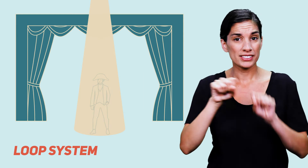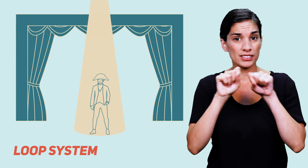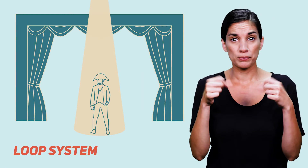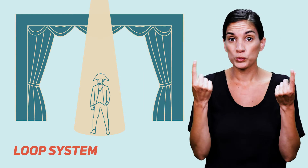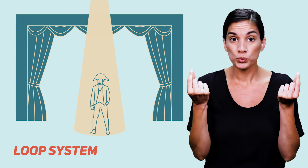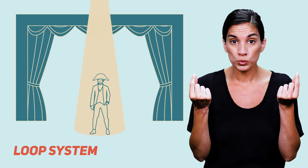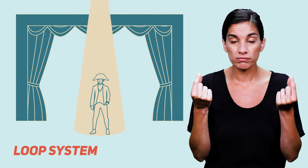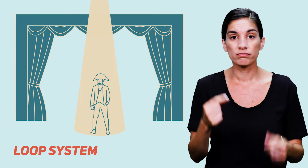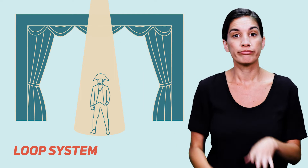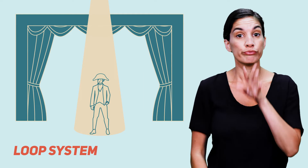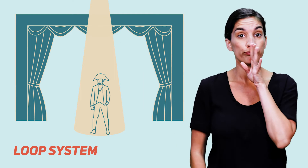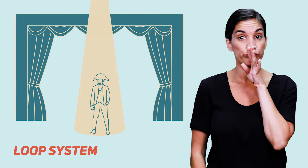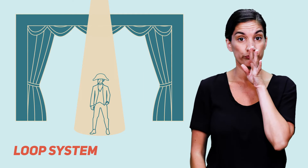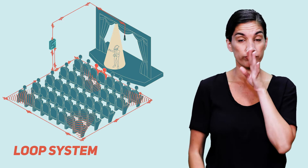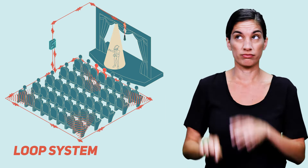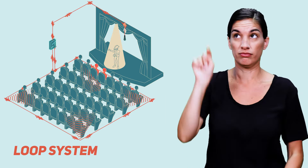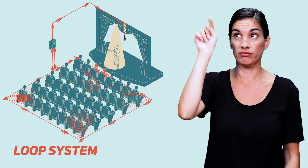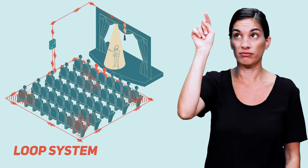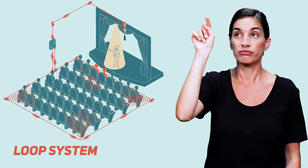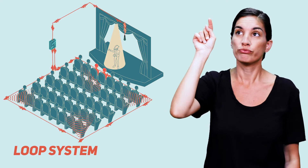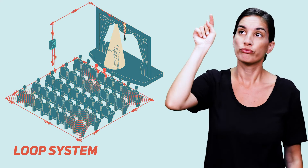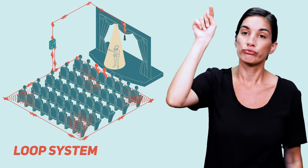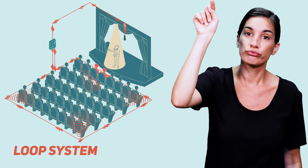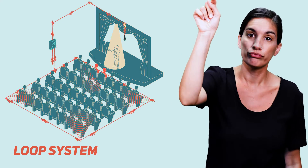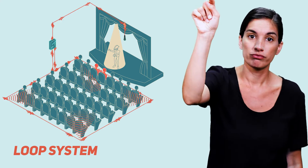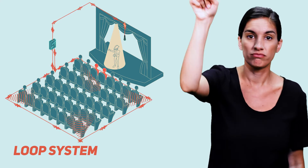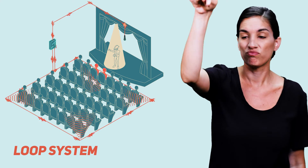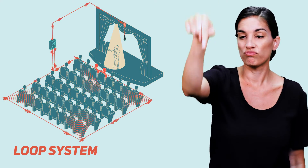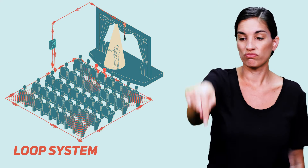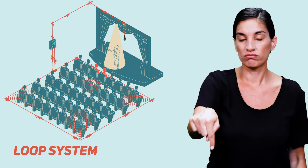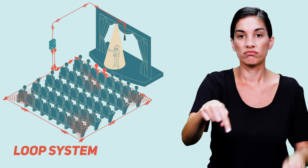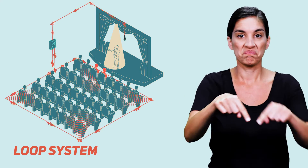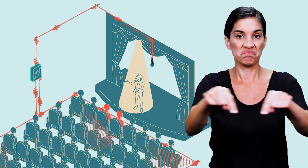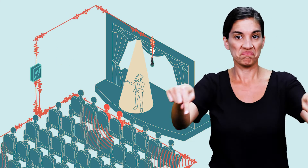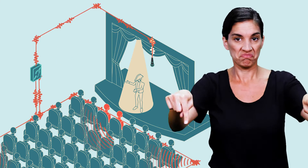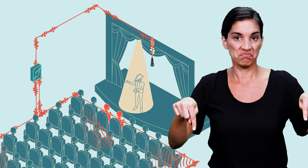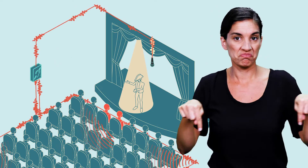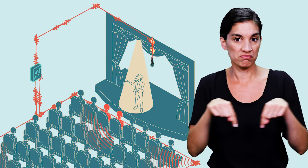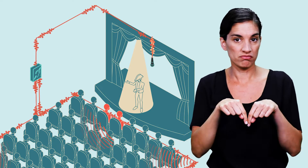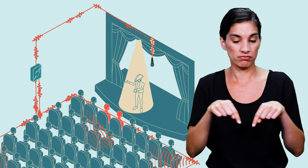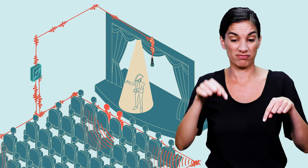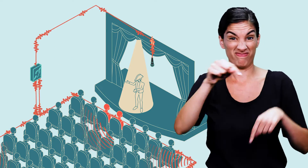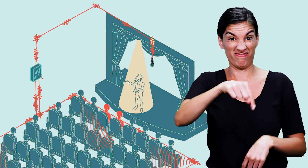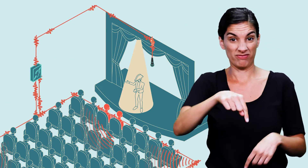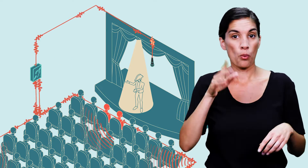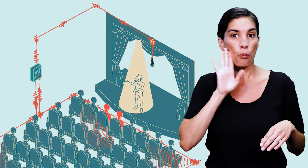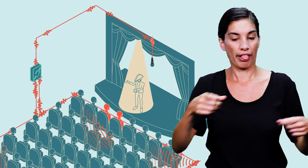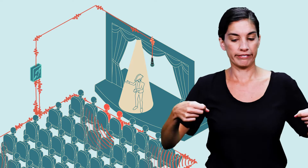A loop system transmits sound from the speaker through the loop wire within the receiving range of the loop.